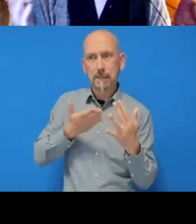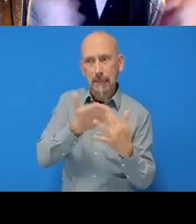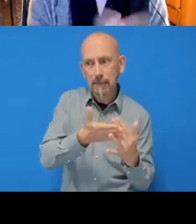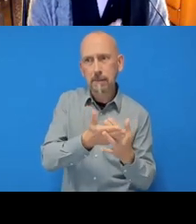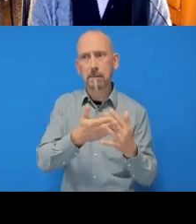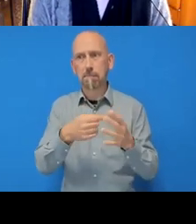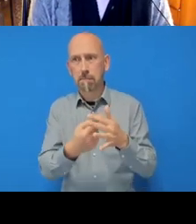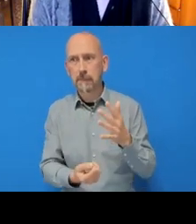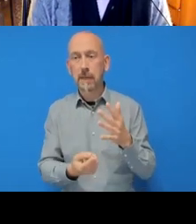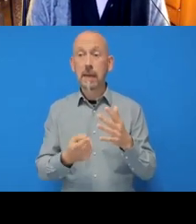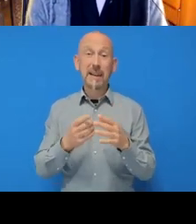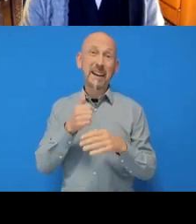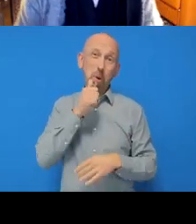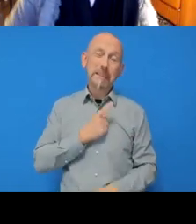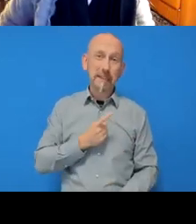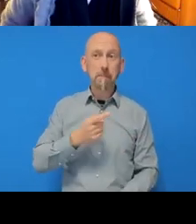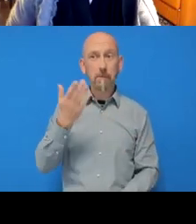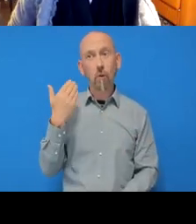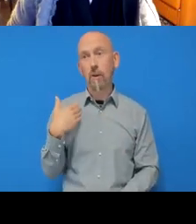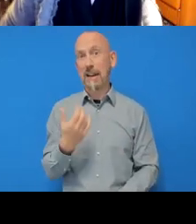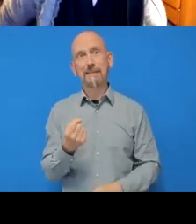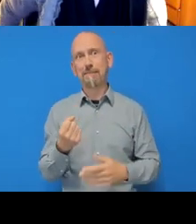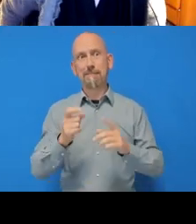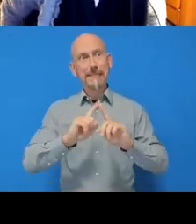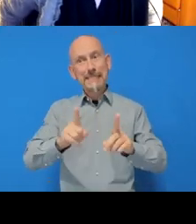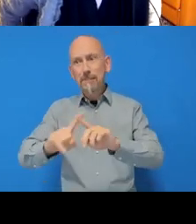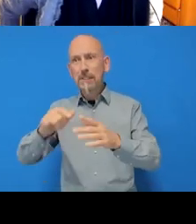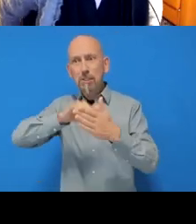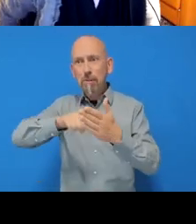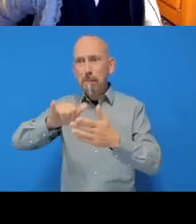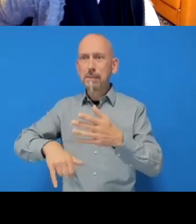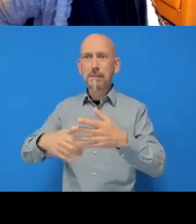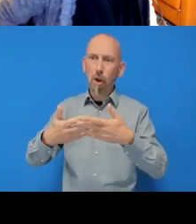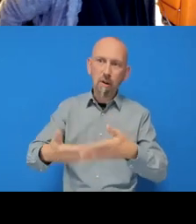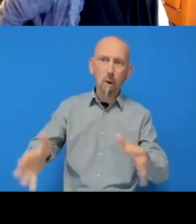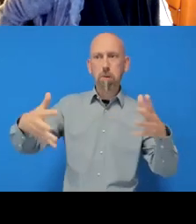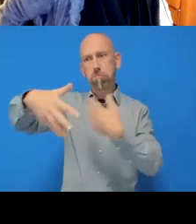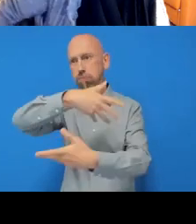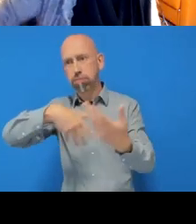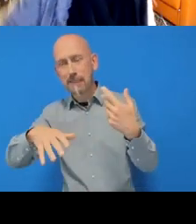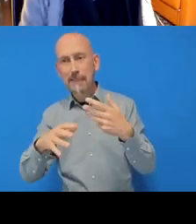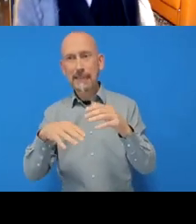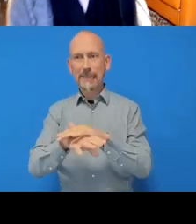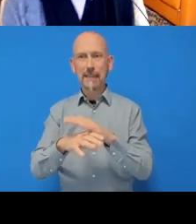like 10 completely unrelated R scripts left open within RStudio, which is bad.